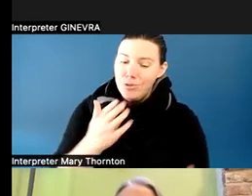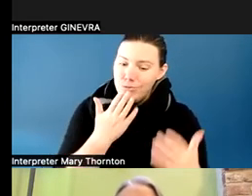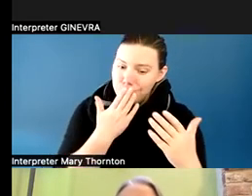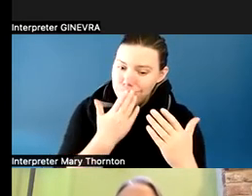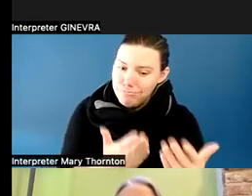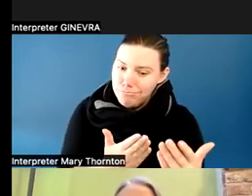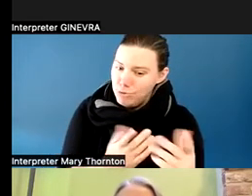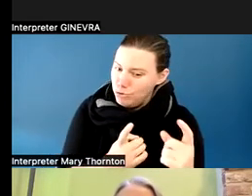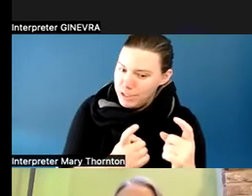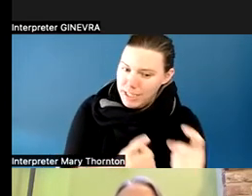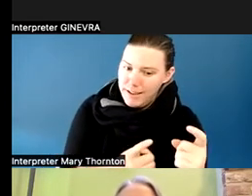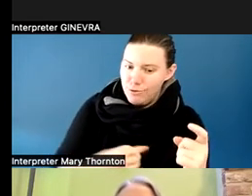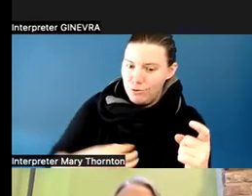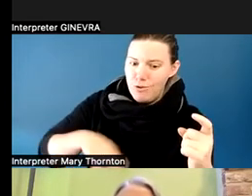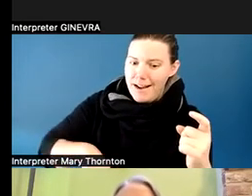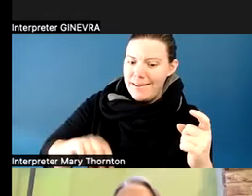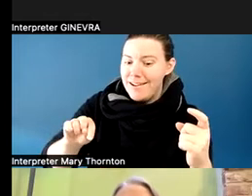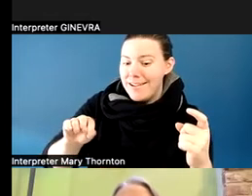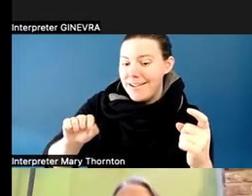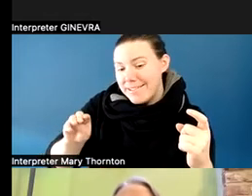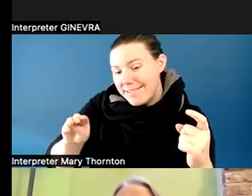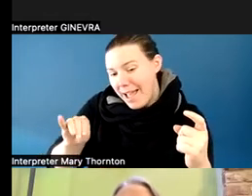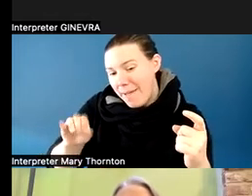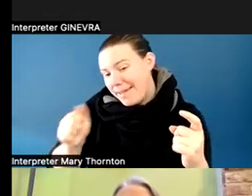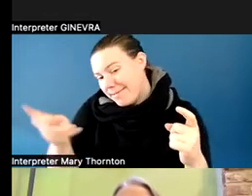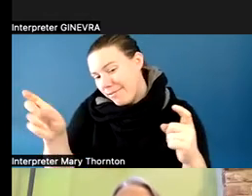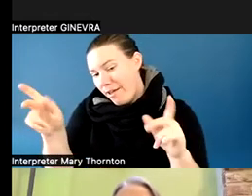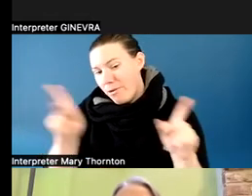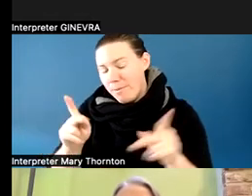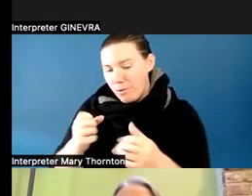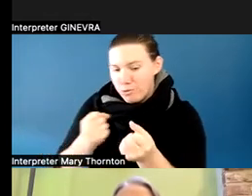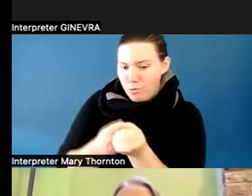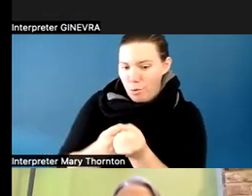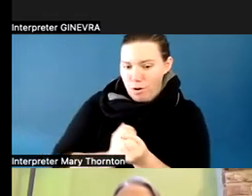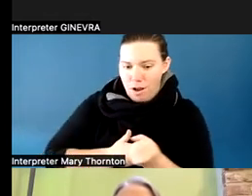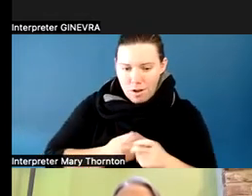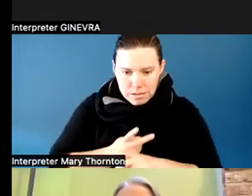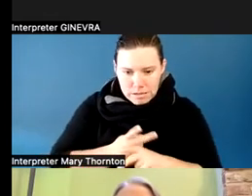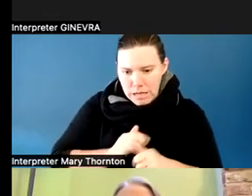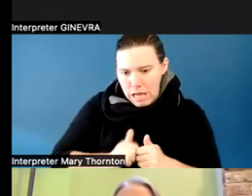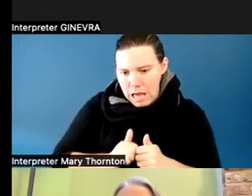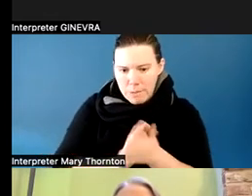how to run this as an online project, which we have been doing for some time now. But I'm excited to report that this summer we